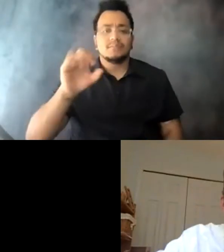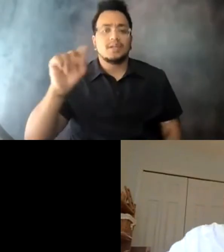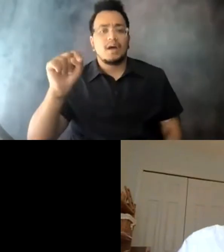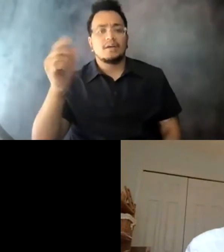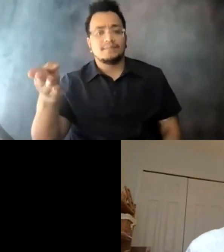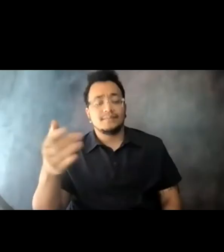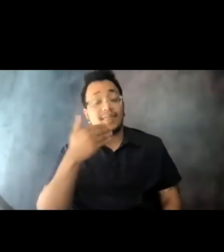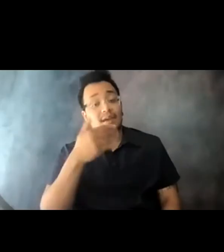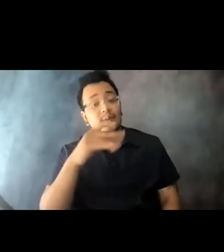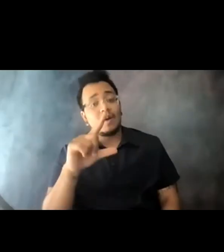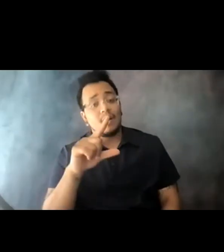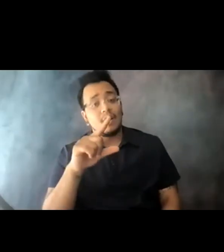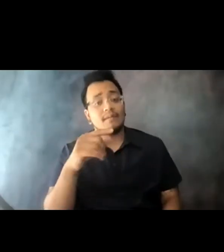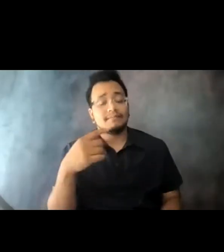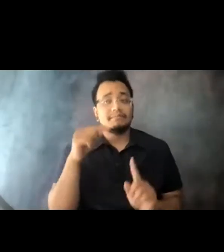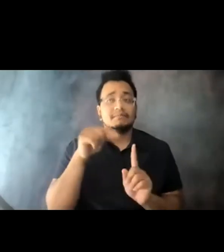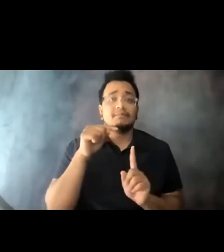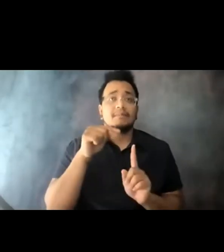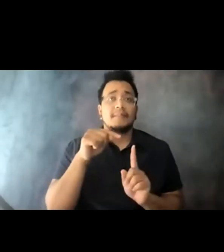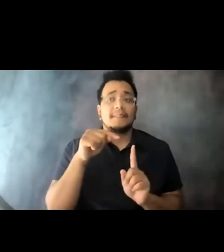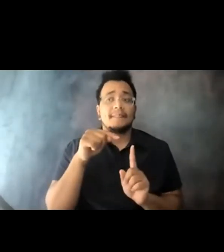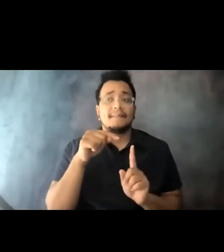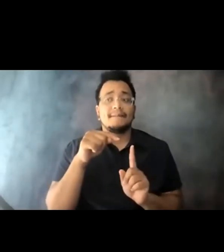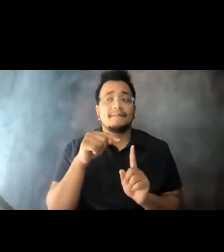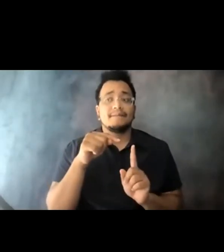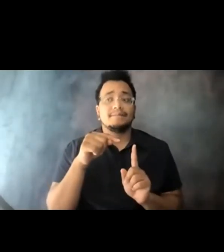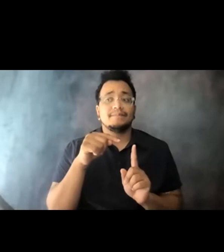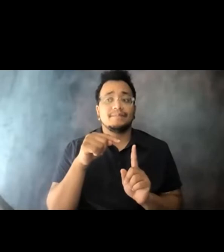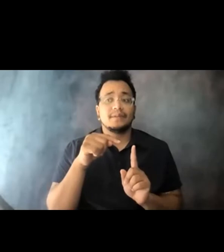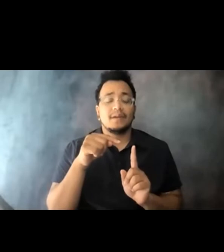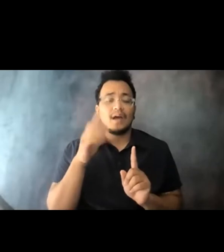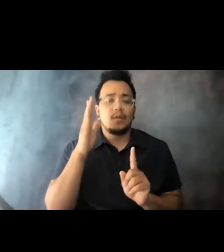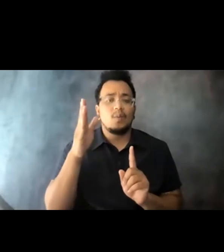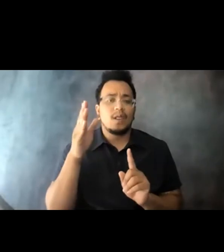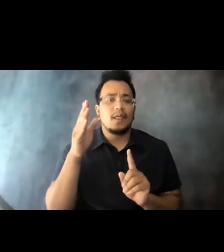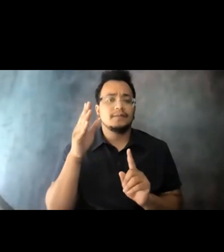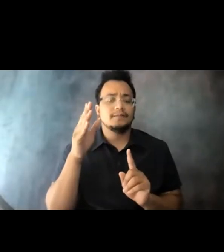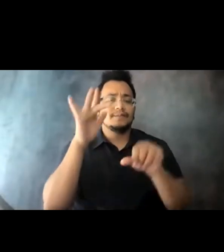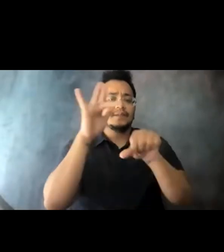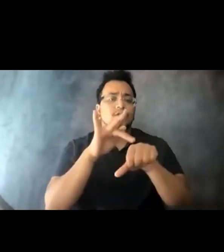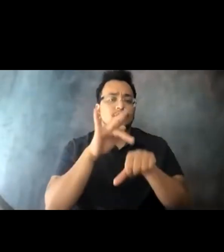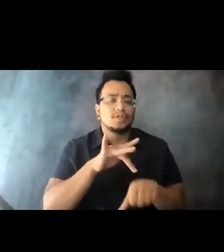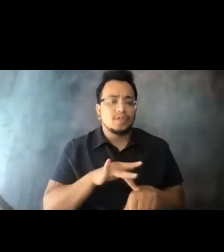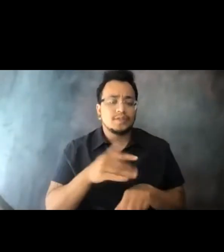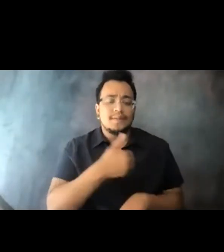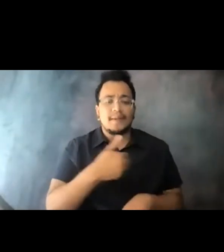15:13:11 One of the things that I think in it talking to our members, I'm going to highlight our member up in Flint, Michigan, Ed Bening and his